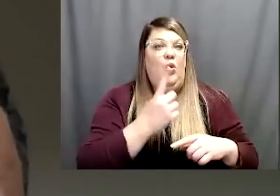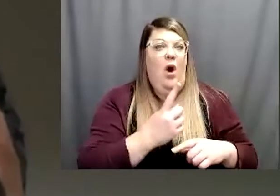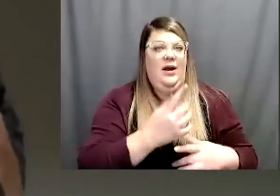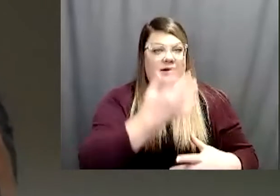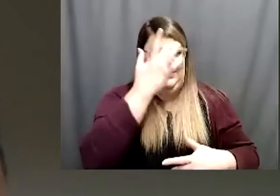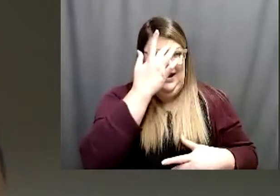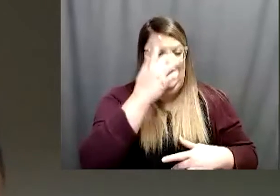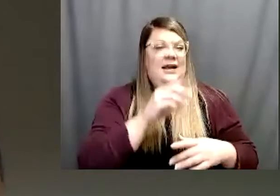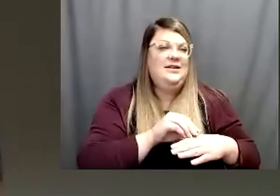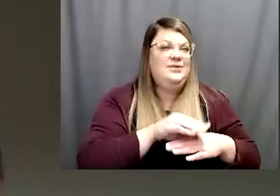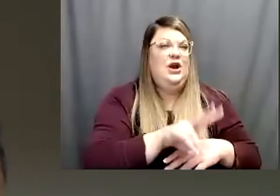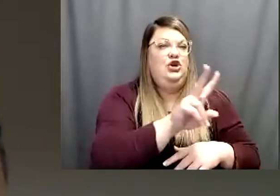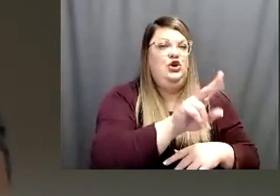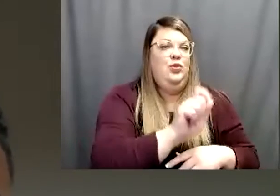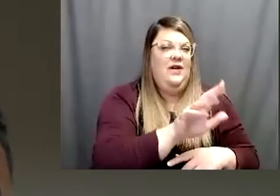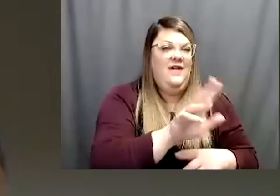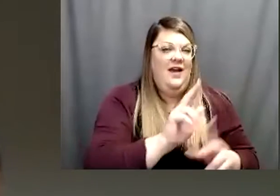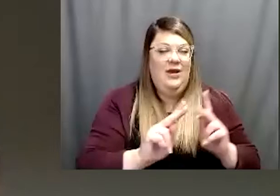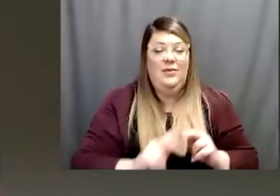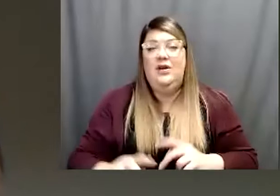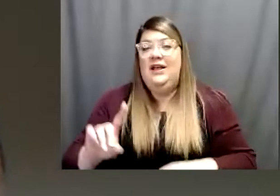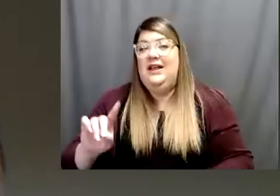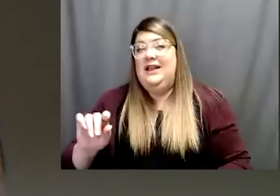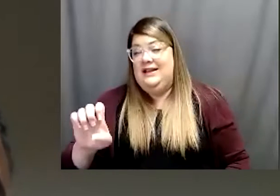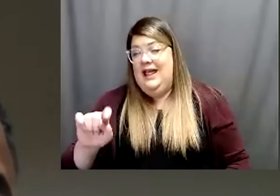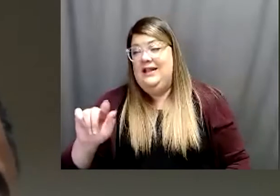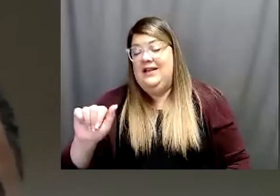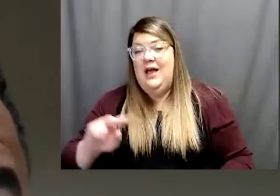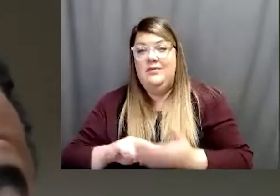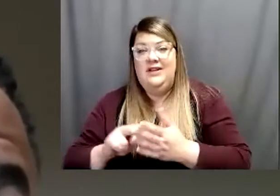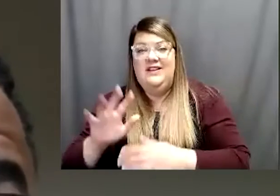In terms of the delta variant though, that has increased so between five and some cases have said